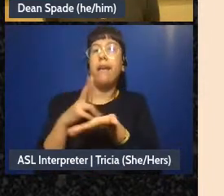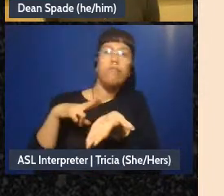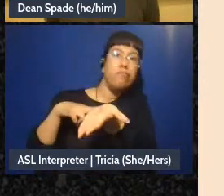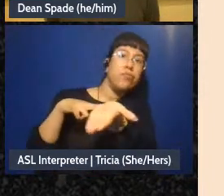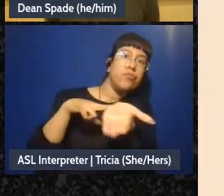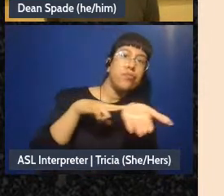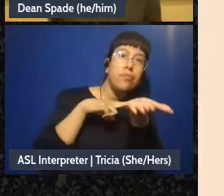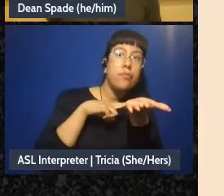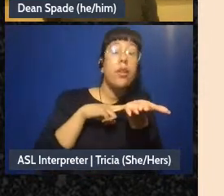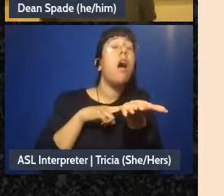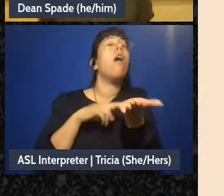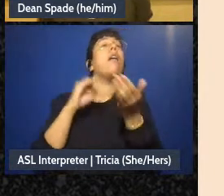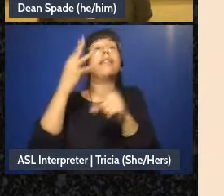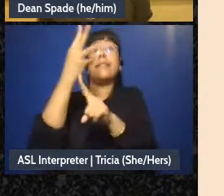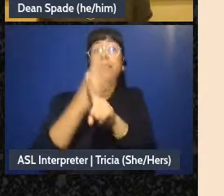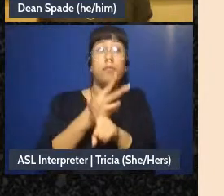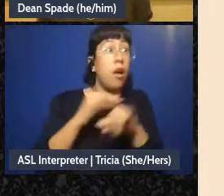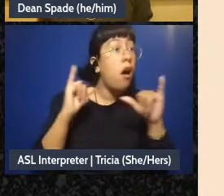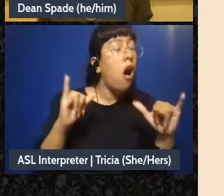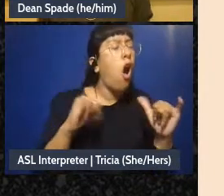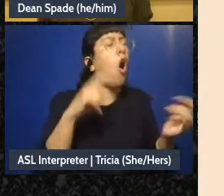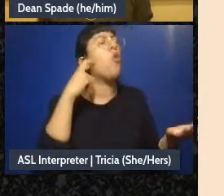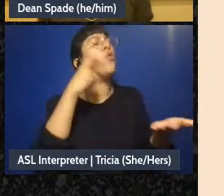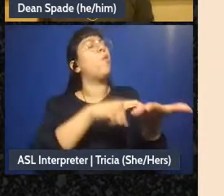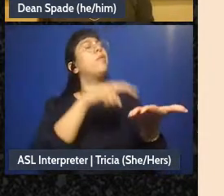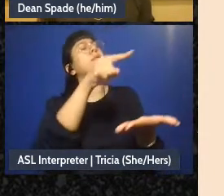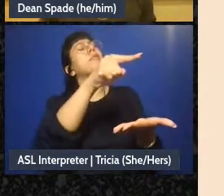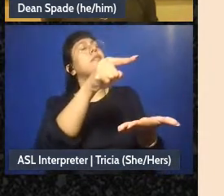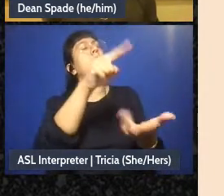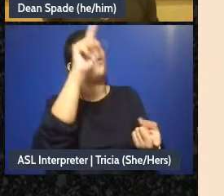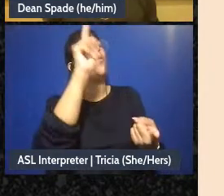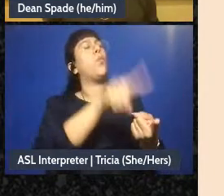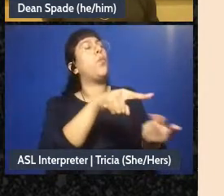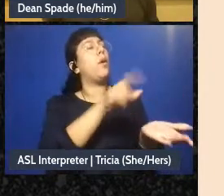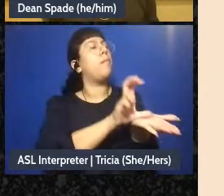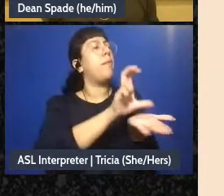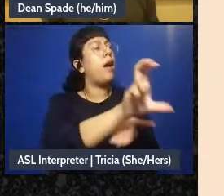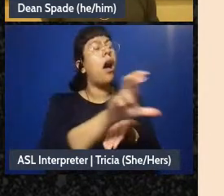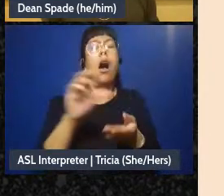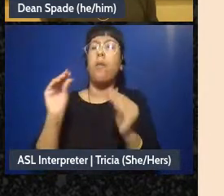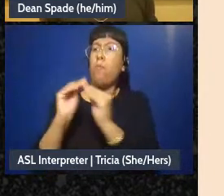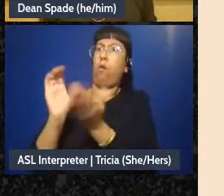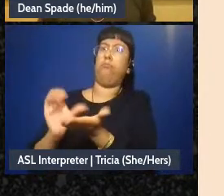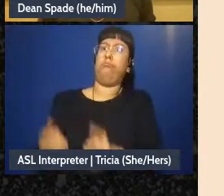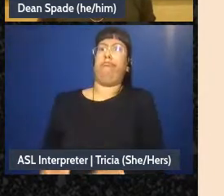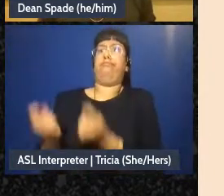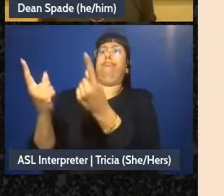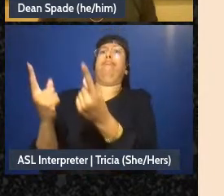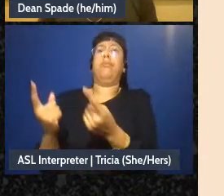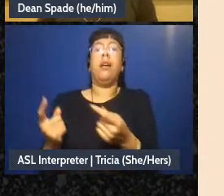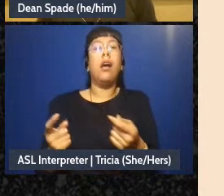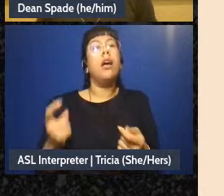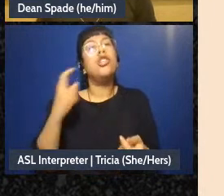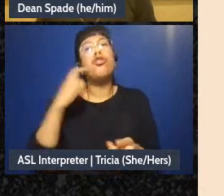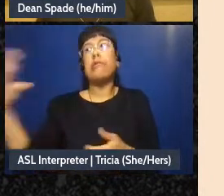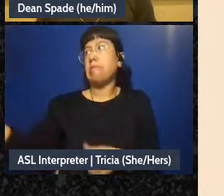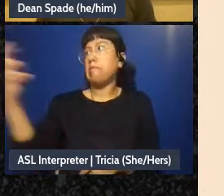been six months we spent less on this than we thought we would, we spent more on this than we thought we would, this money came in, this money didn't come in that we thought would”